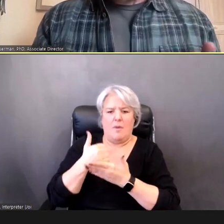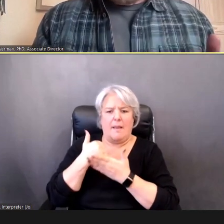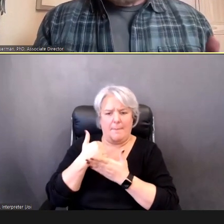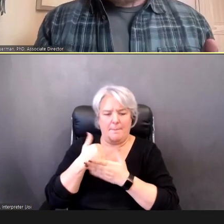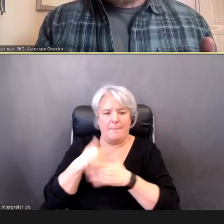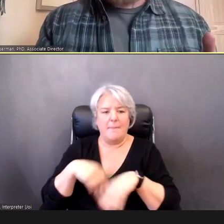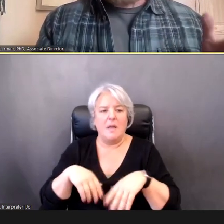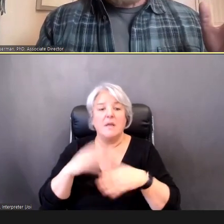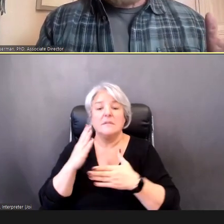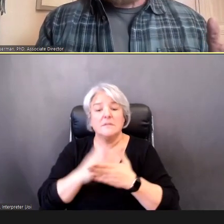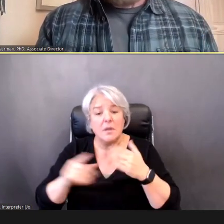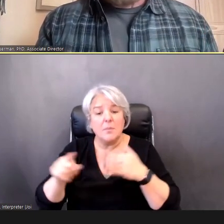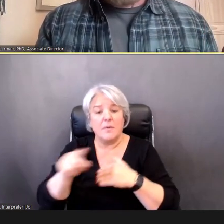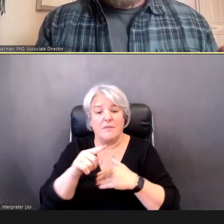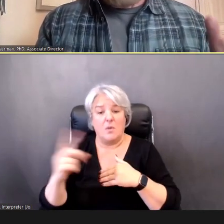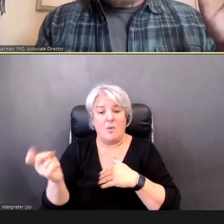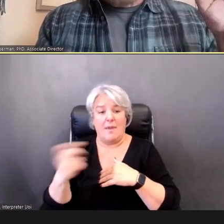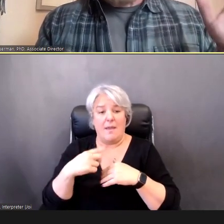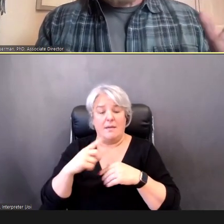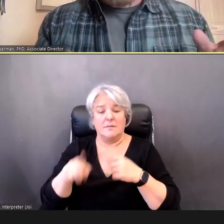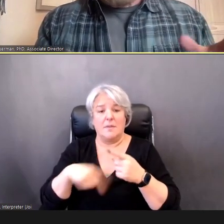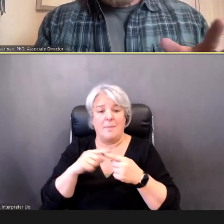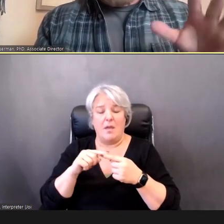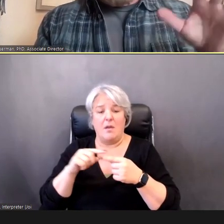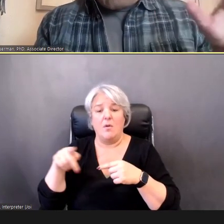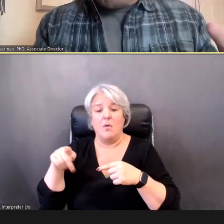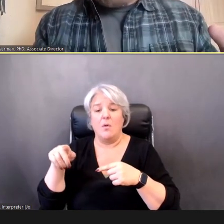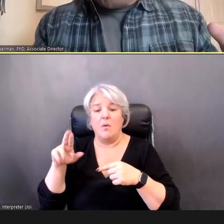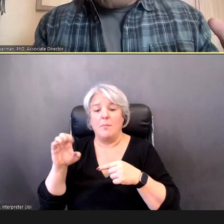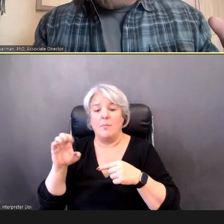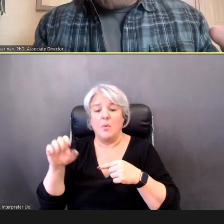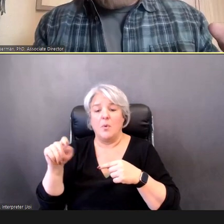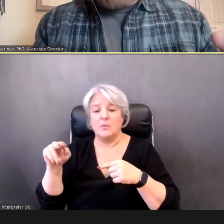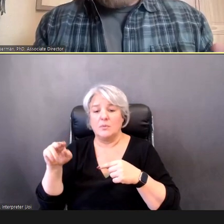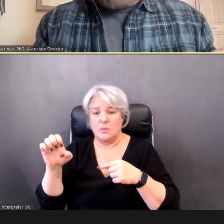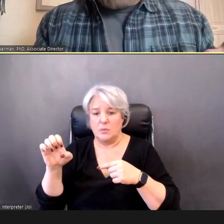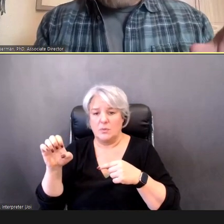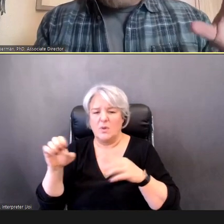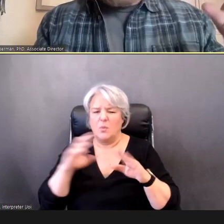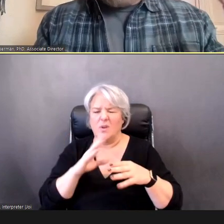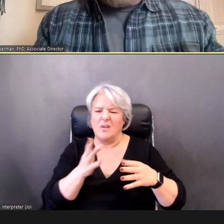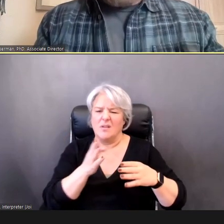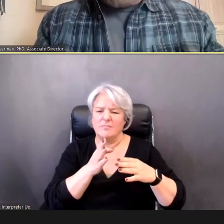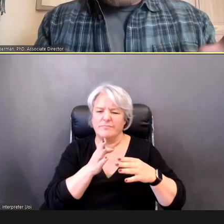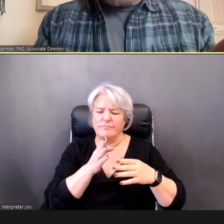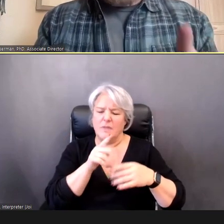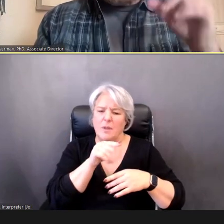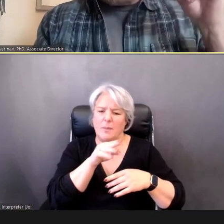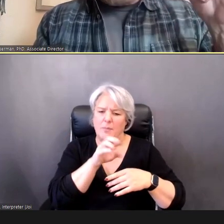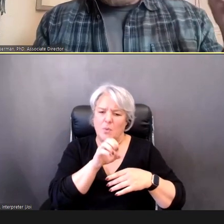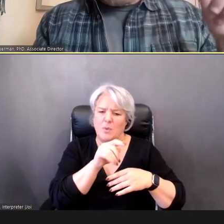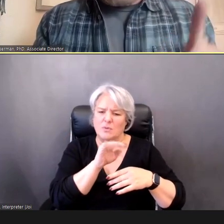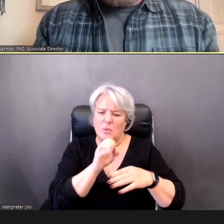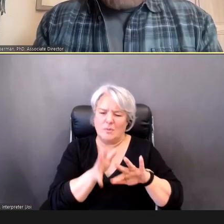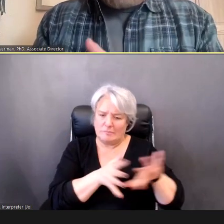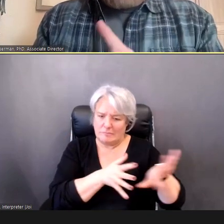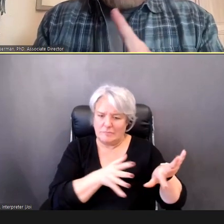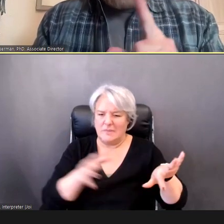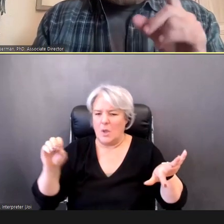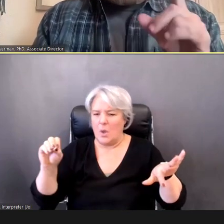we're going to wrap up PureTone here in a minute and talk about OAEs, but before we do that, some of you, asked about a refresher for